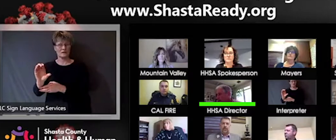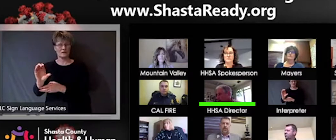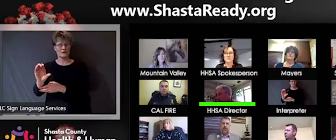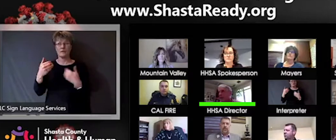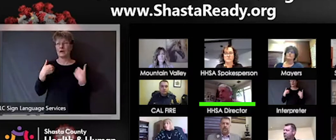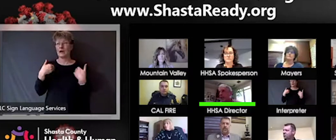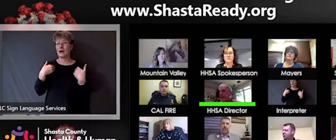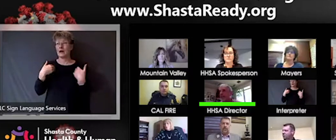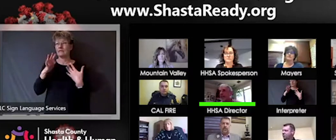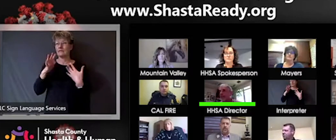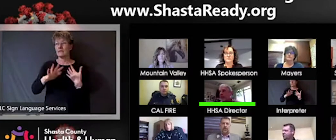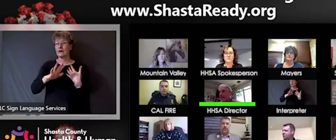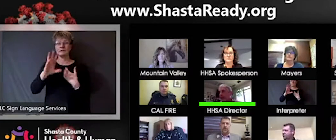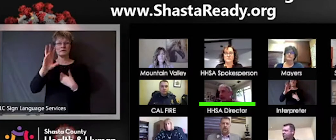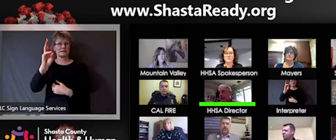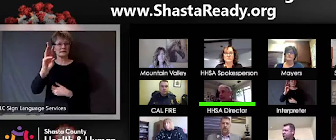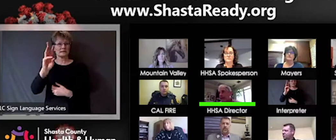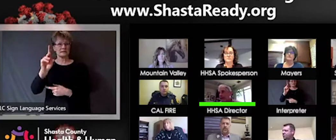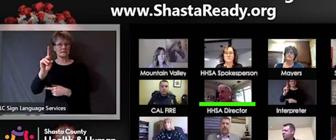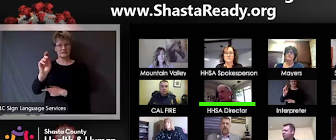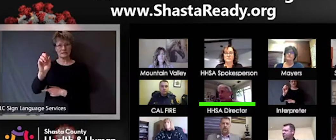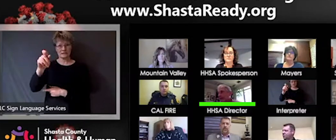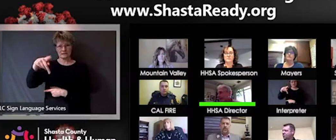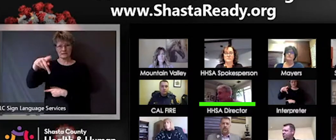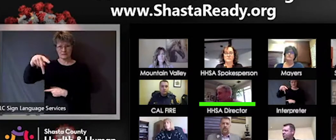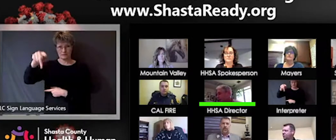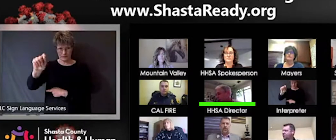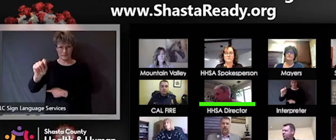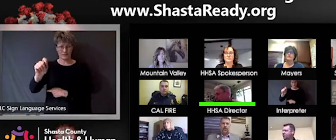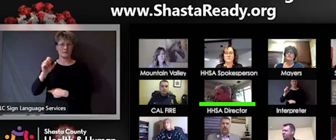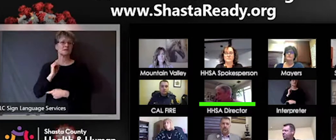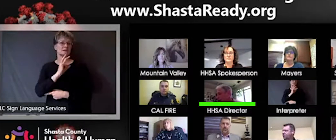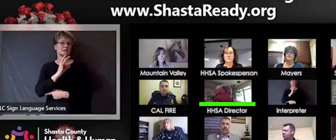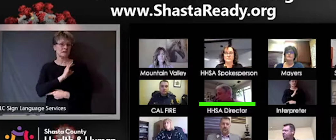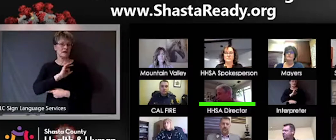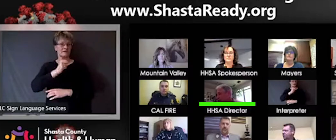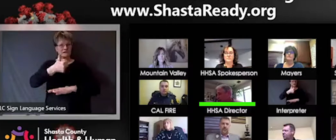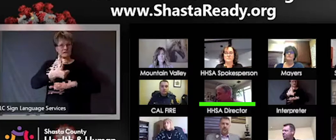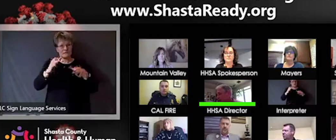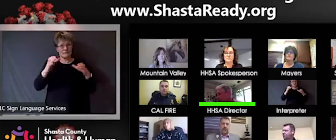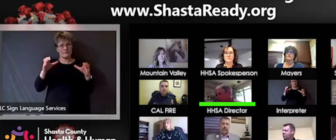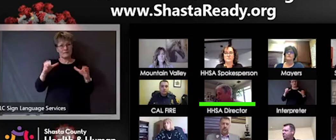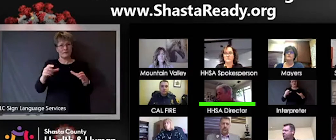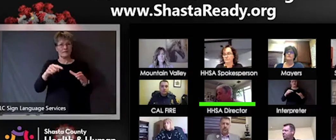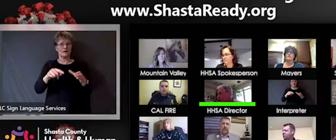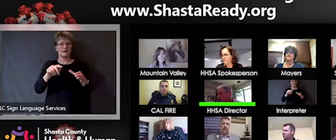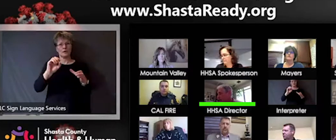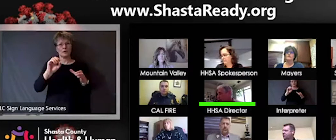departments with staff in the EOC, the County Fire, the Sheriff's Office the